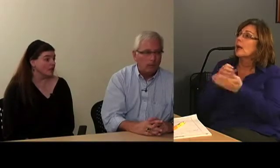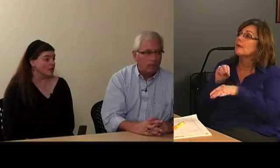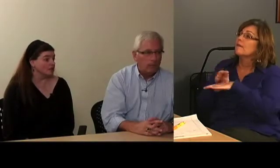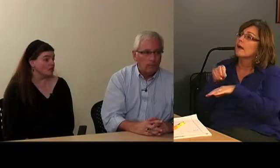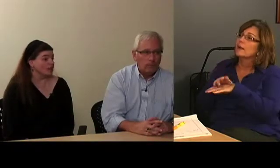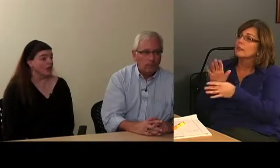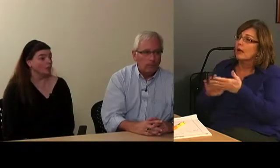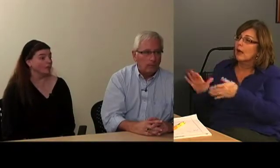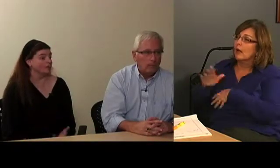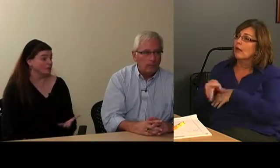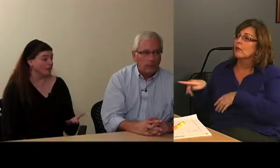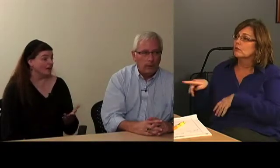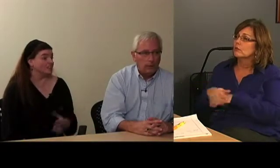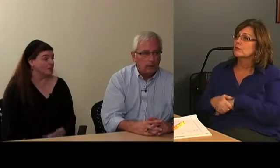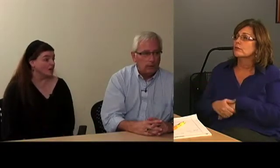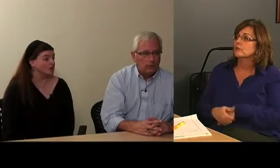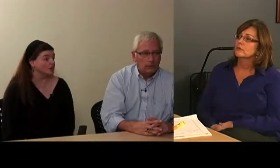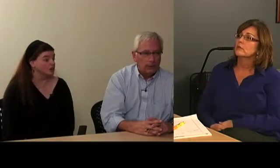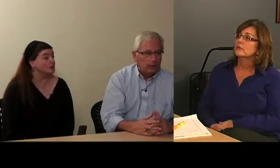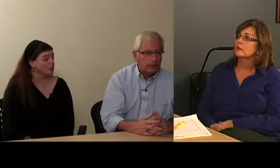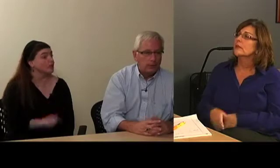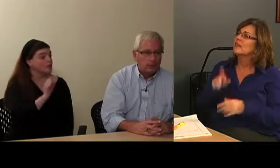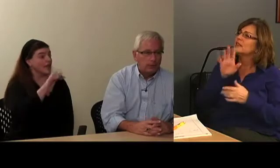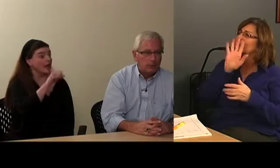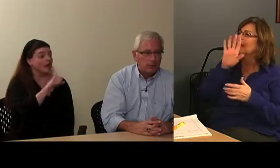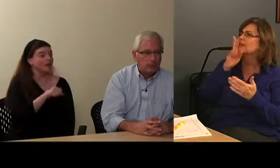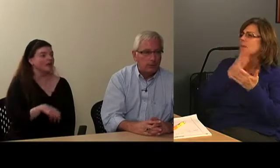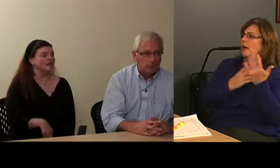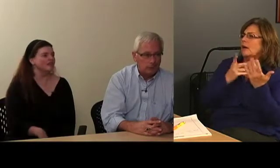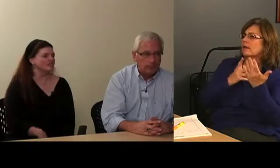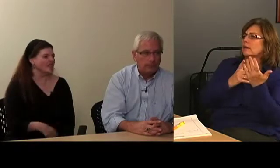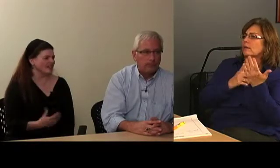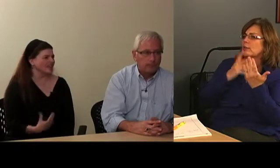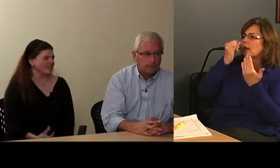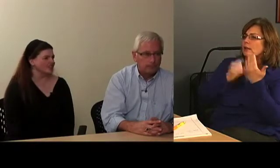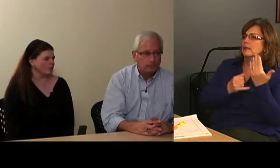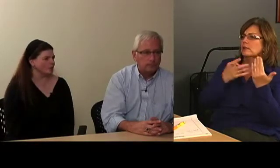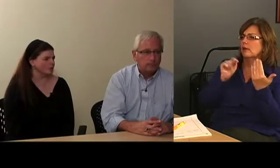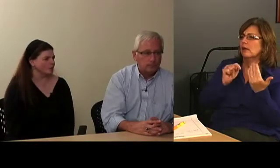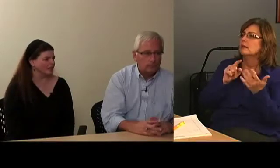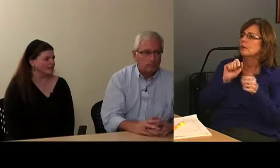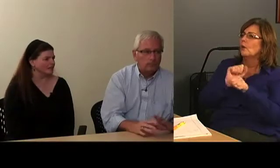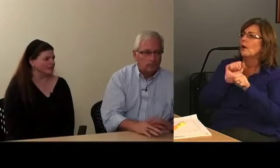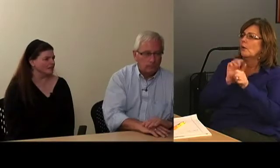And she could help to advise the college. Because that's part of her project,